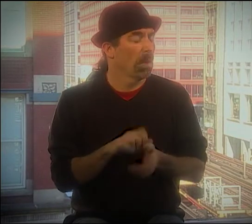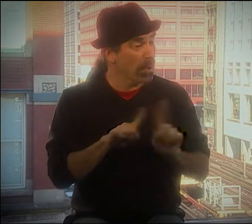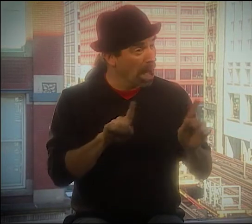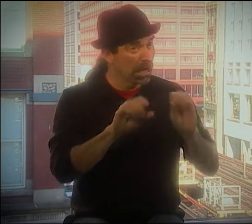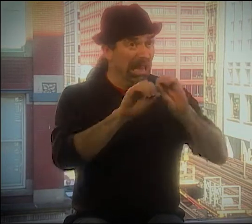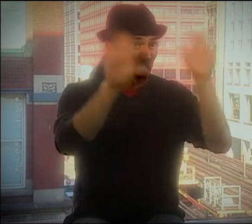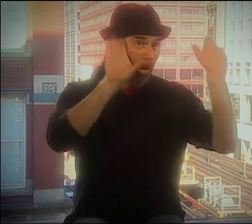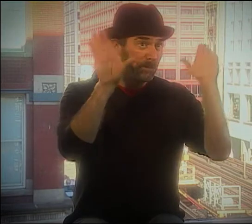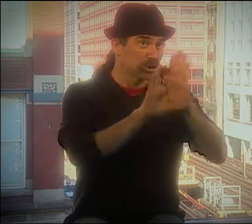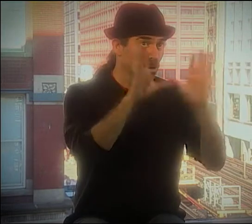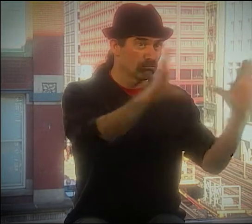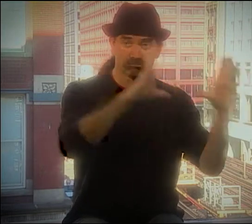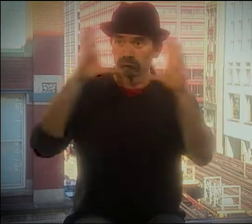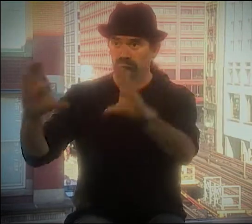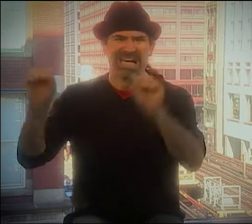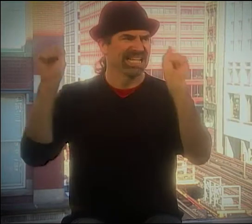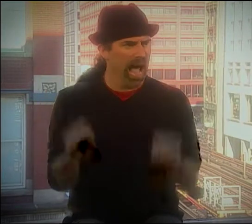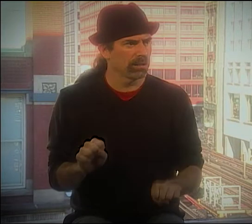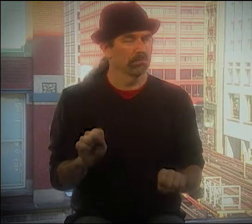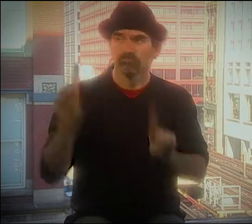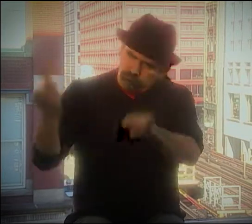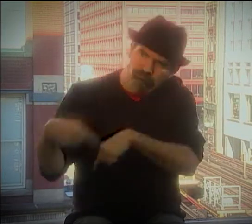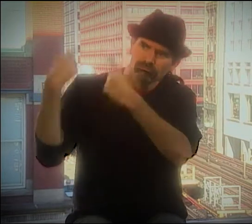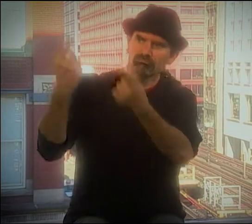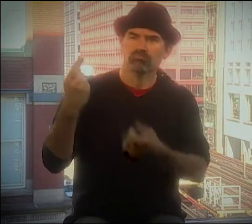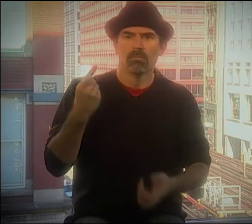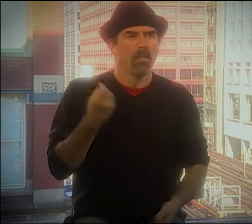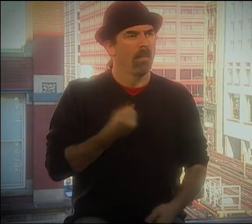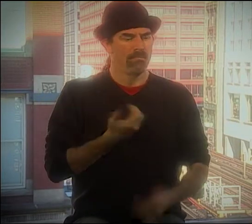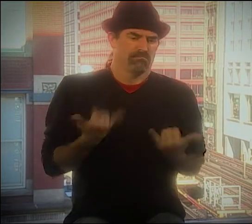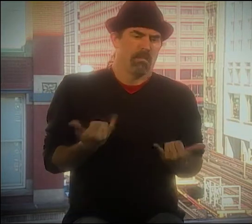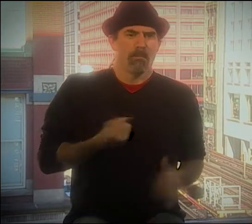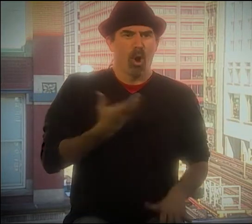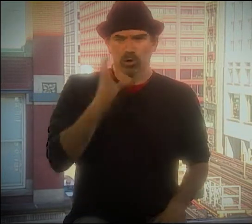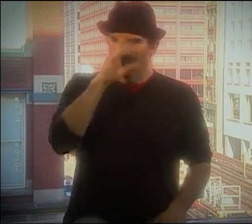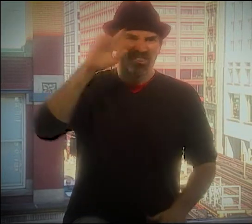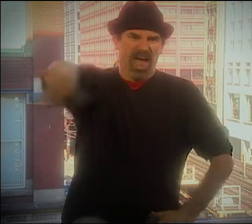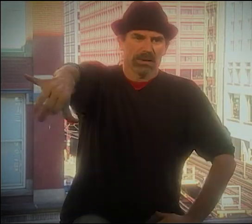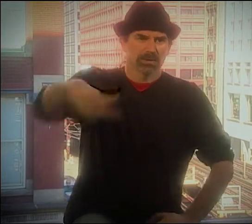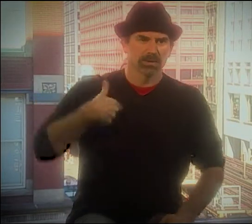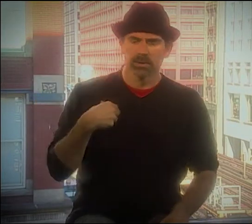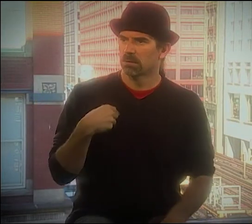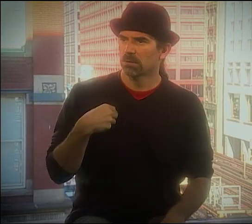THE LANGUAGE DOESN'T MATTER IF THE PICTURE IS CLEAR."